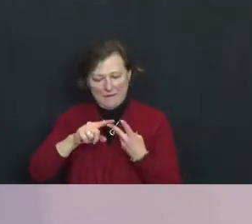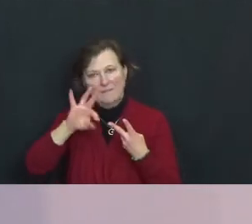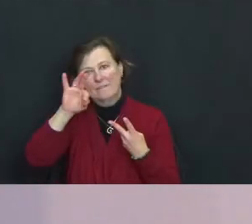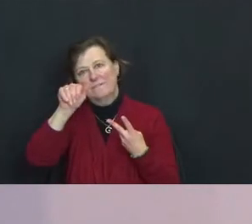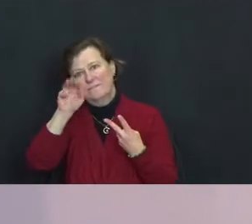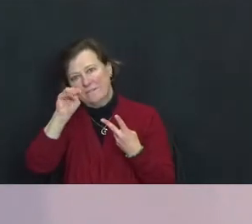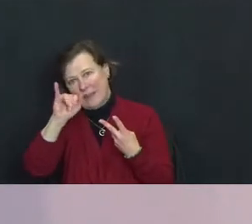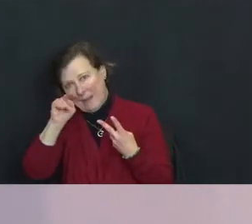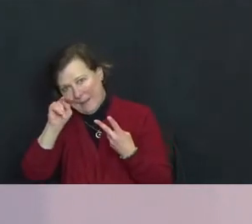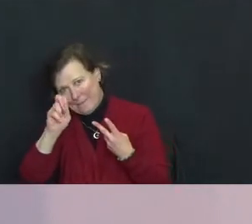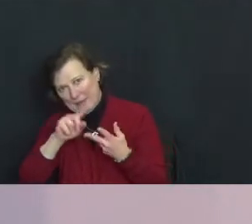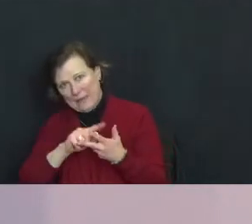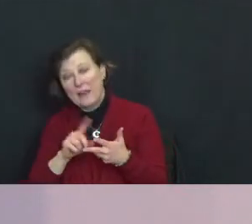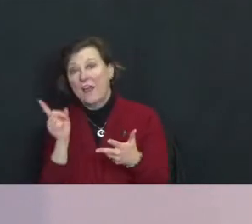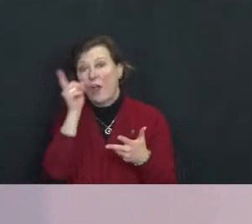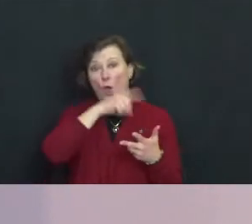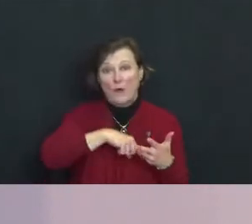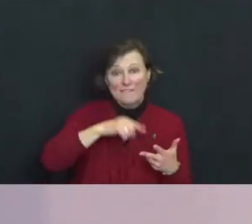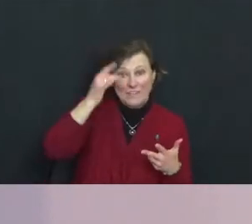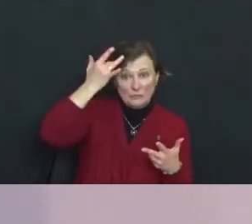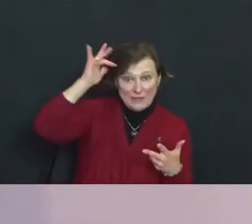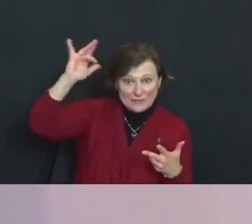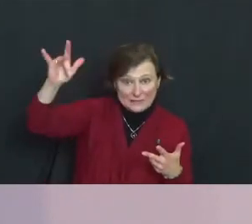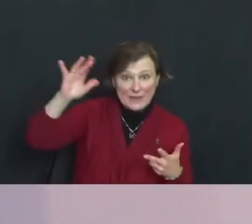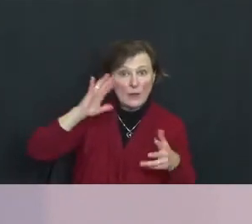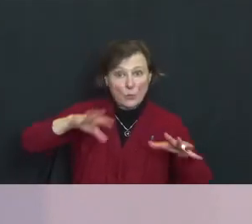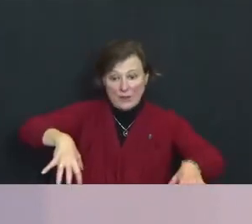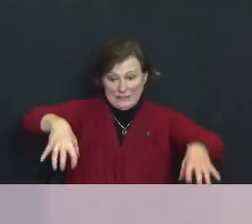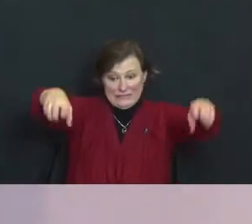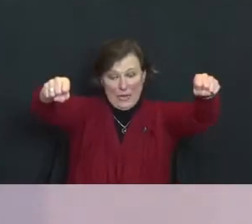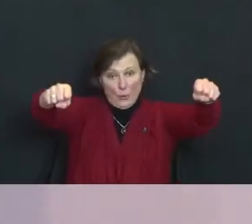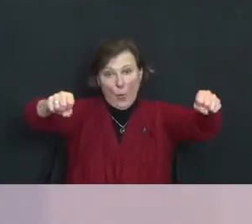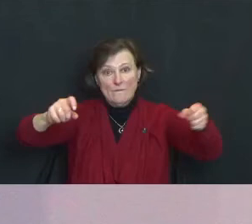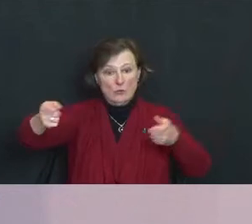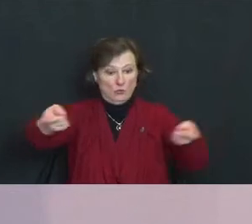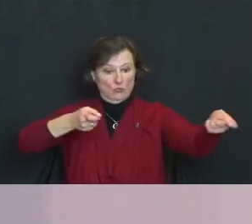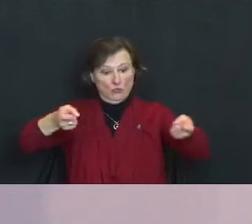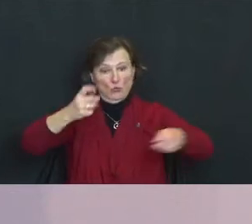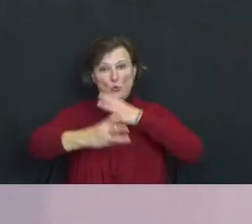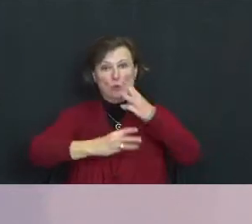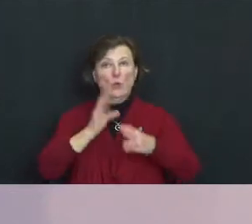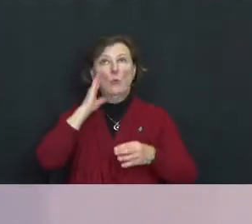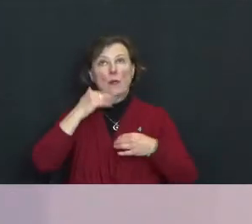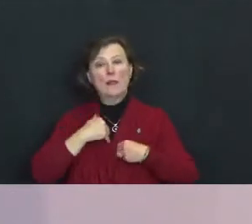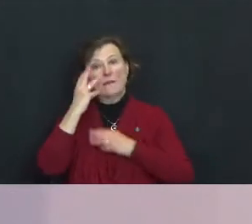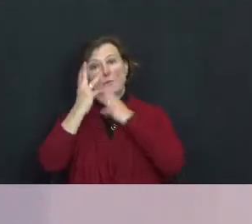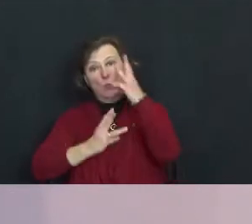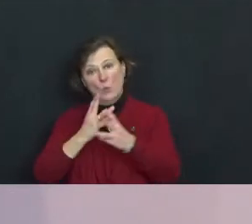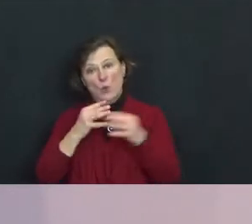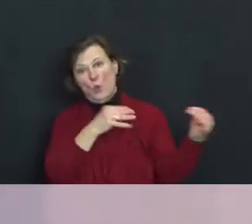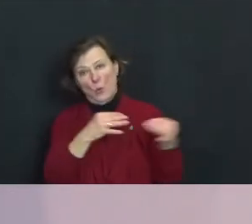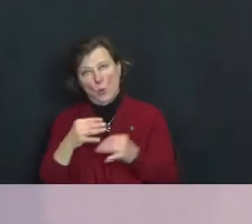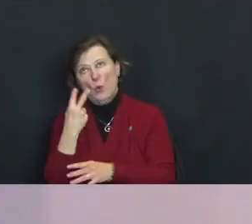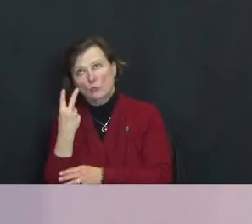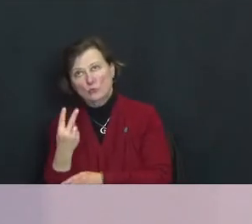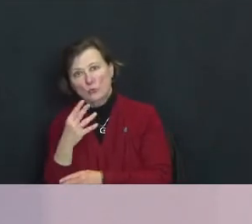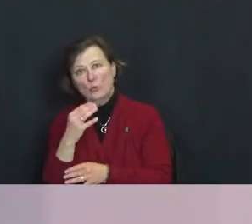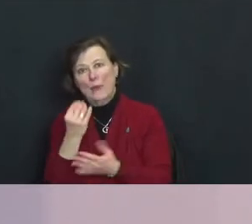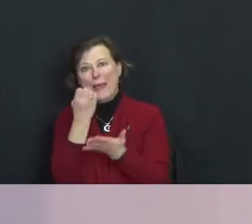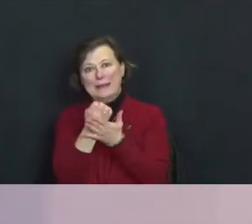Artificial intelligence is going to take over and rule the world and there's going to be a world war ii and an economic collapse.